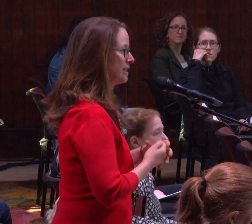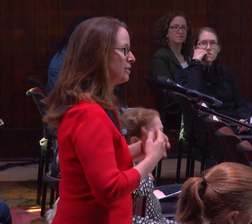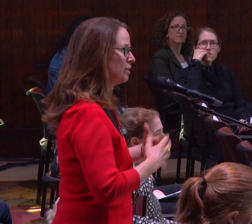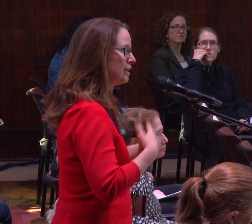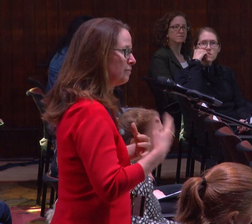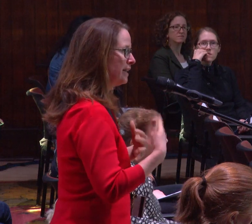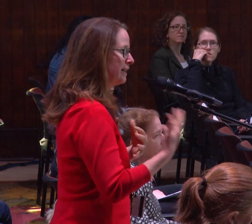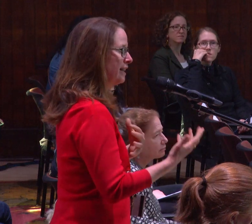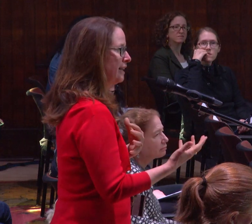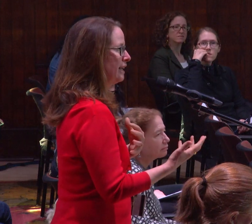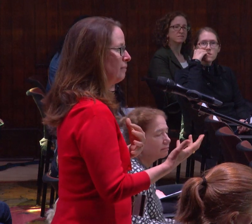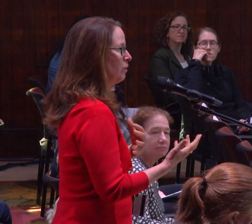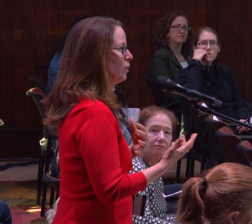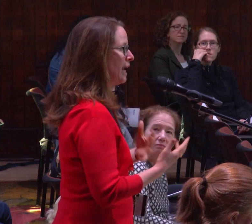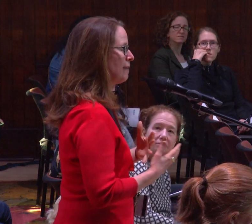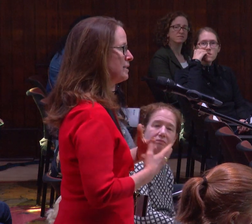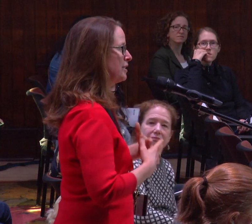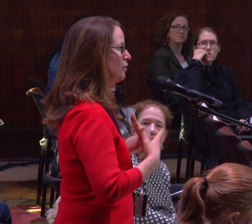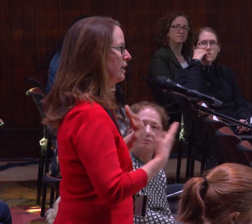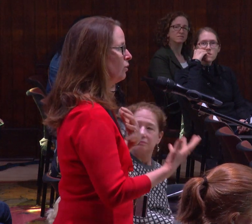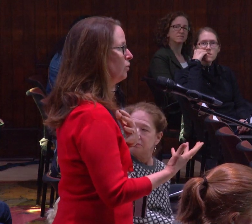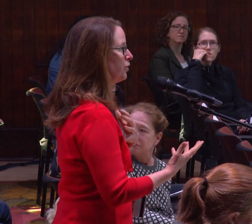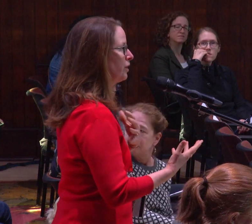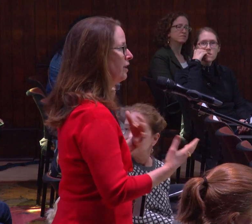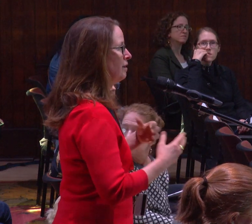And so, it's sort of me thinking about, what happens as you get older?